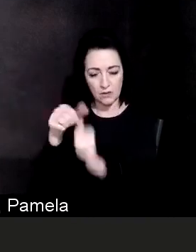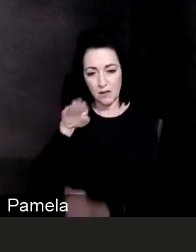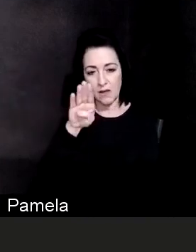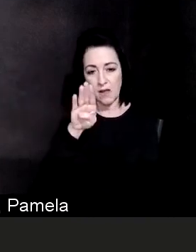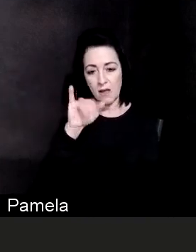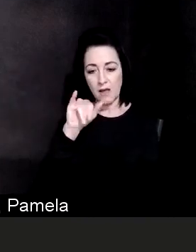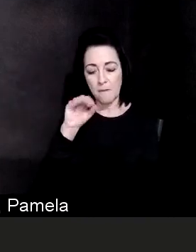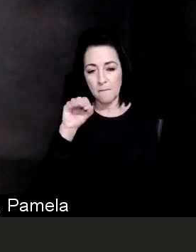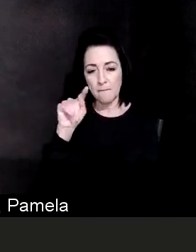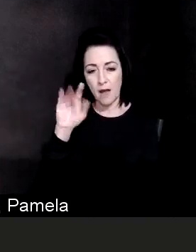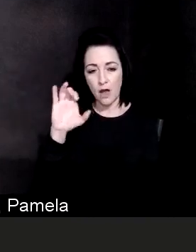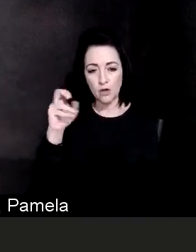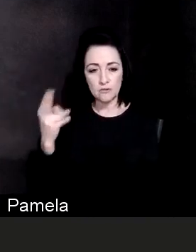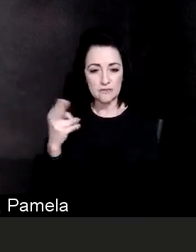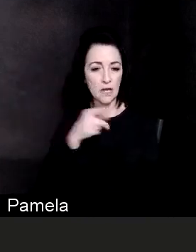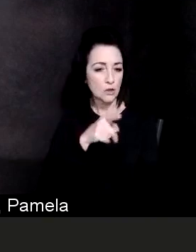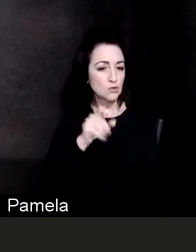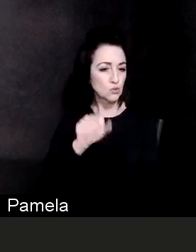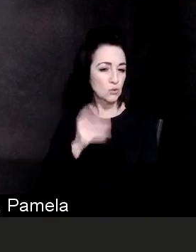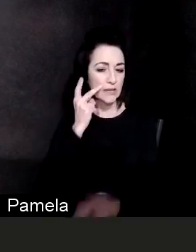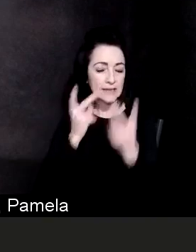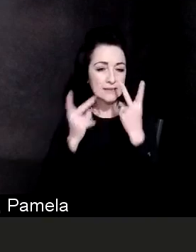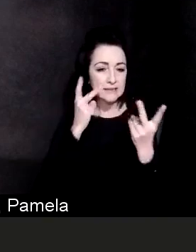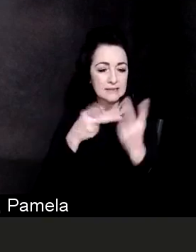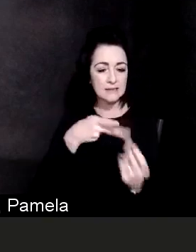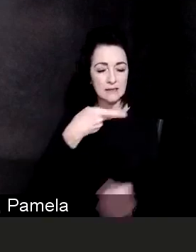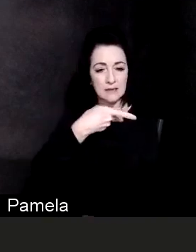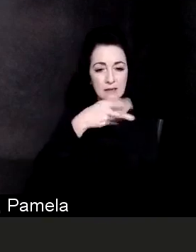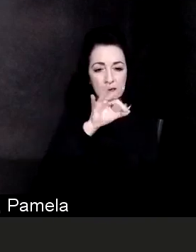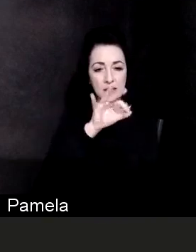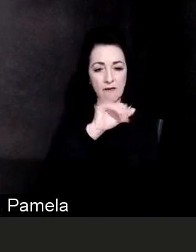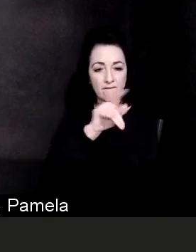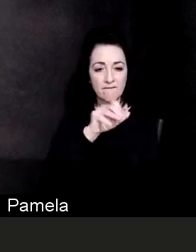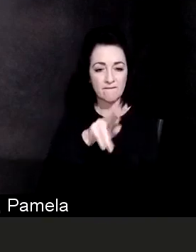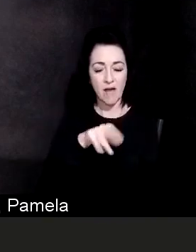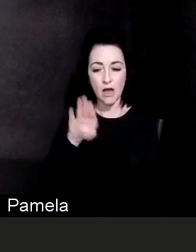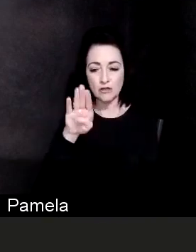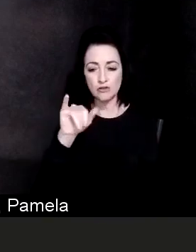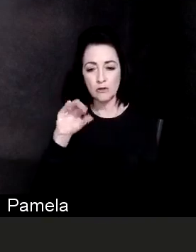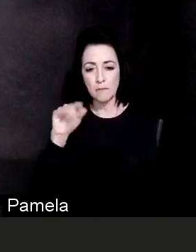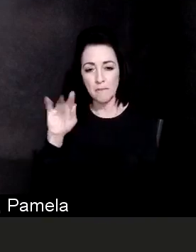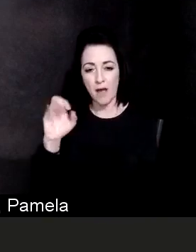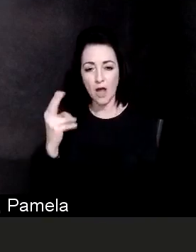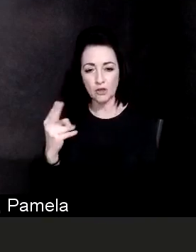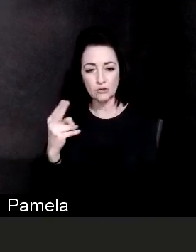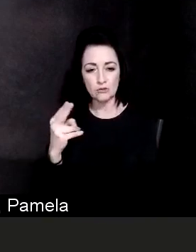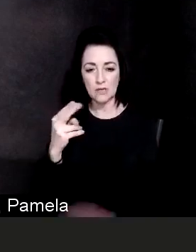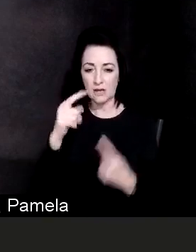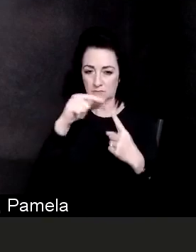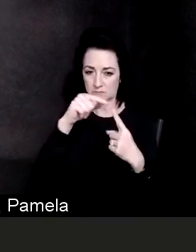So if you see that together that's the same vaccine. We also have a second vaccine that had received